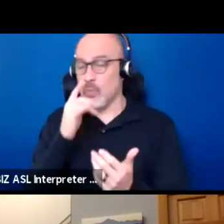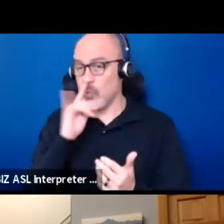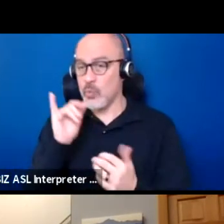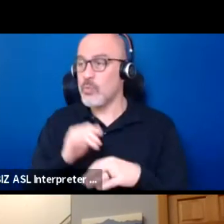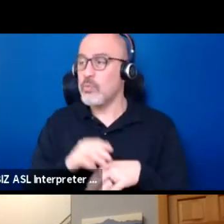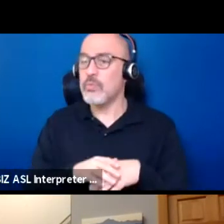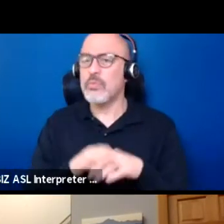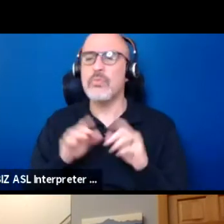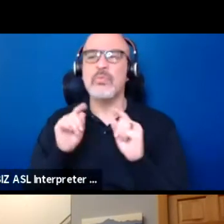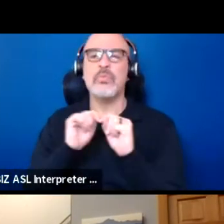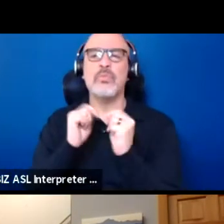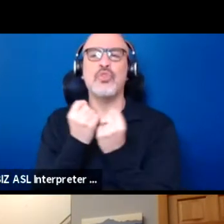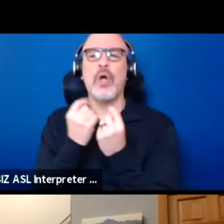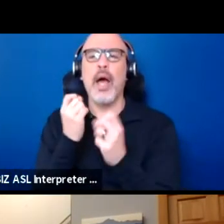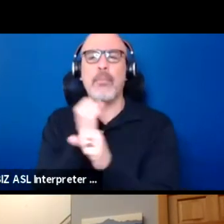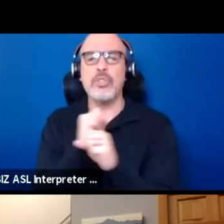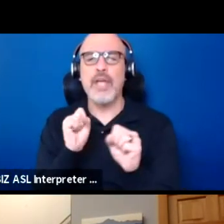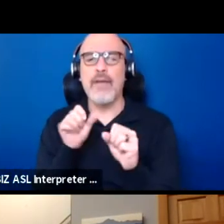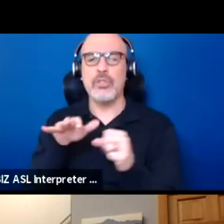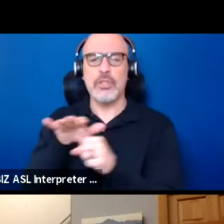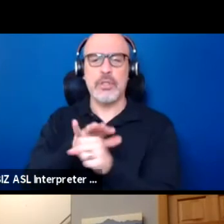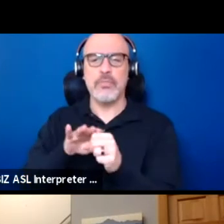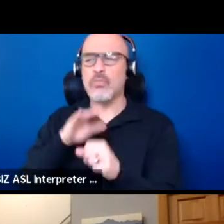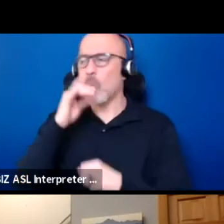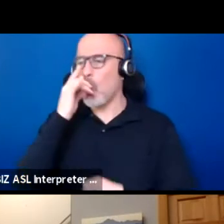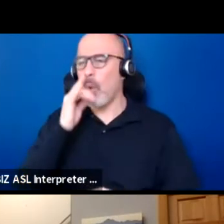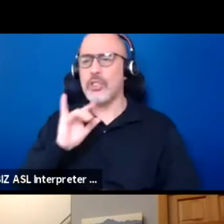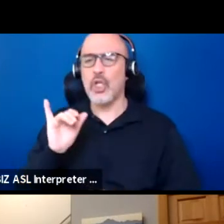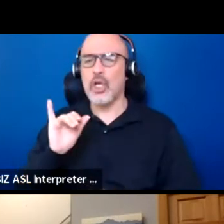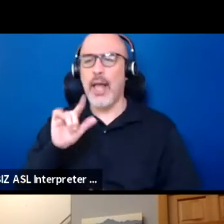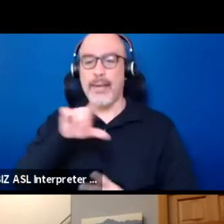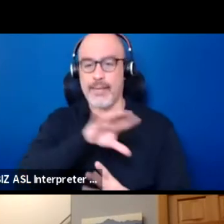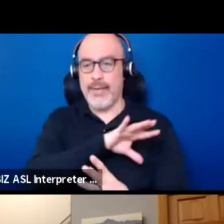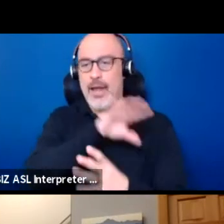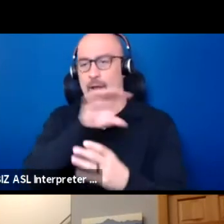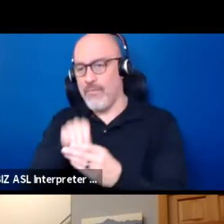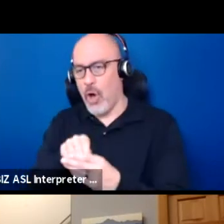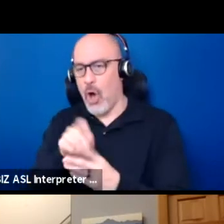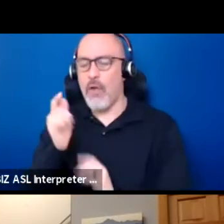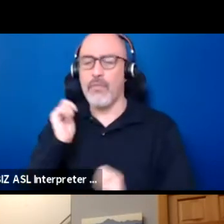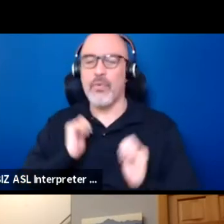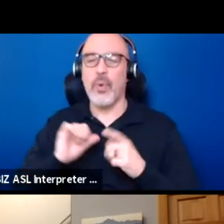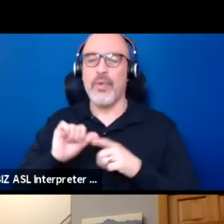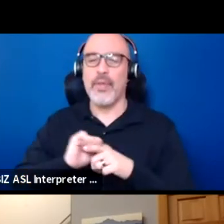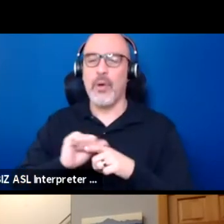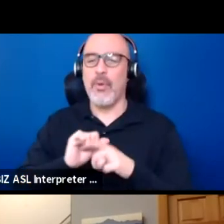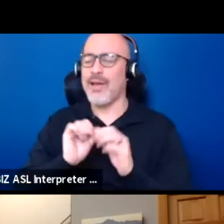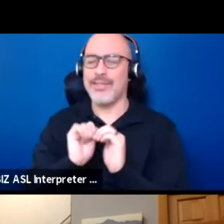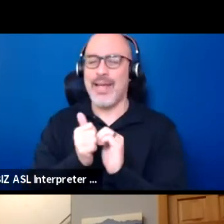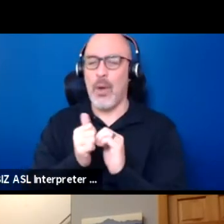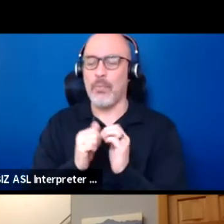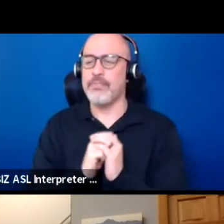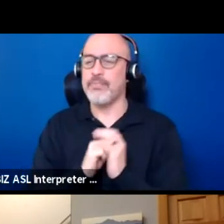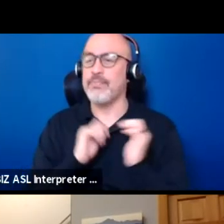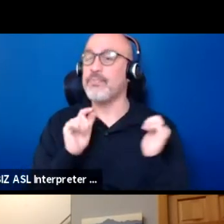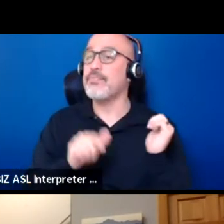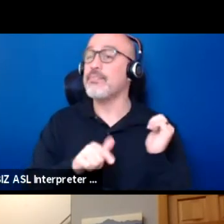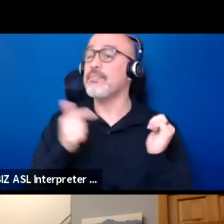and how does it inform your theater practice? So now I'm gonna pass it to my amazing co-facilitator for this panel